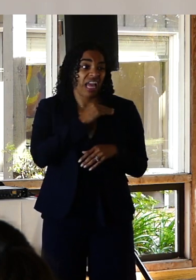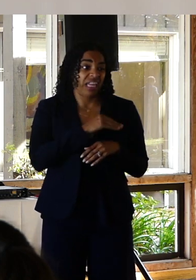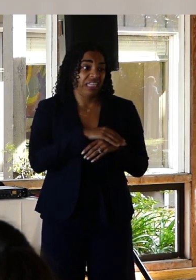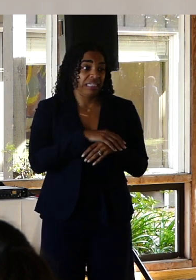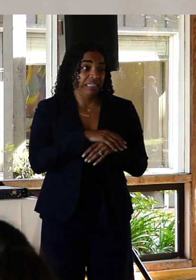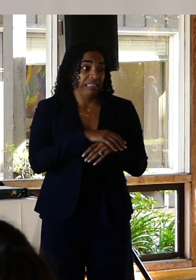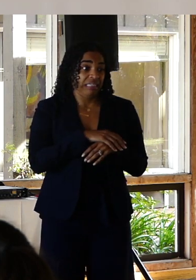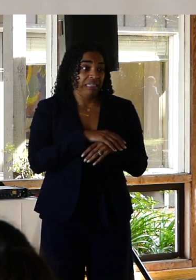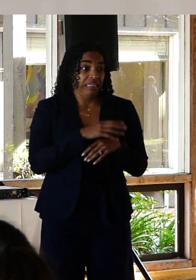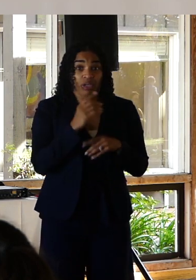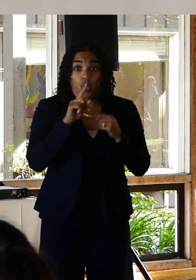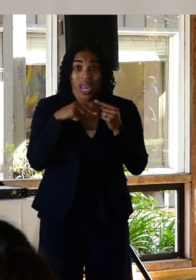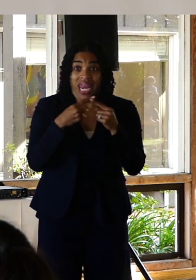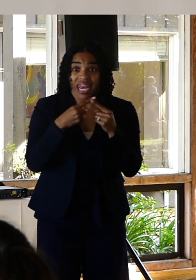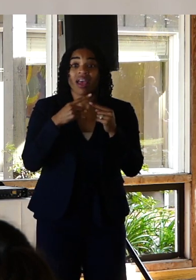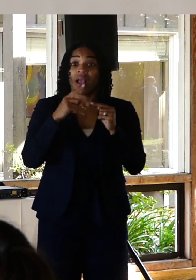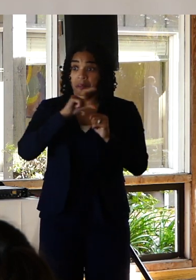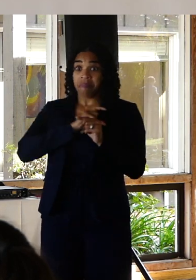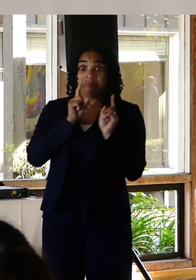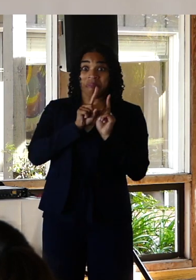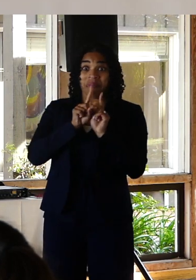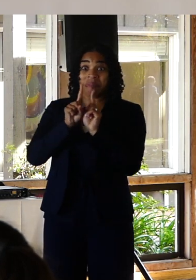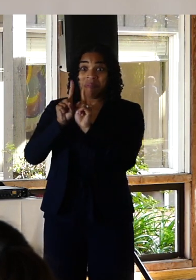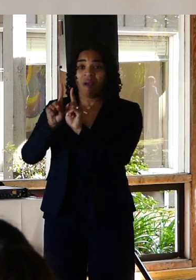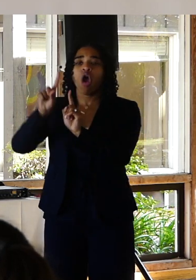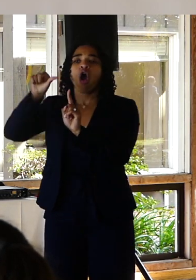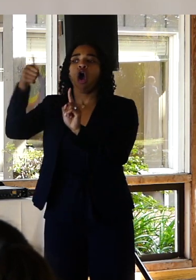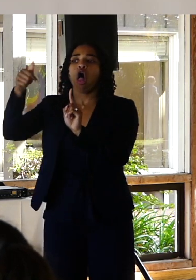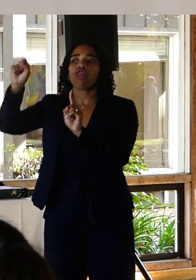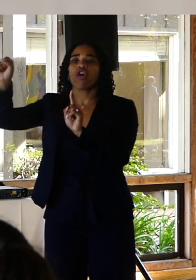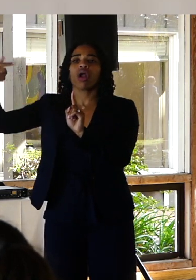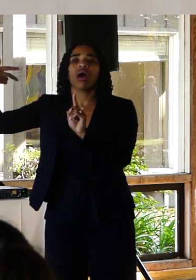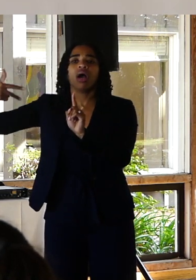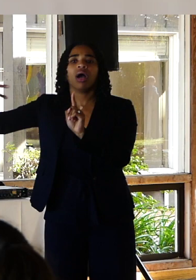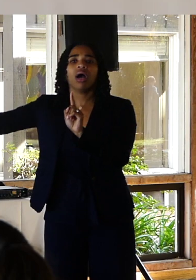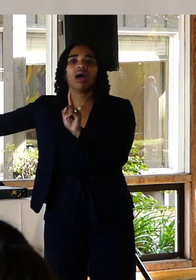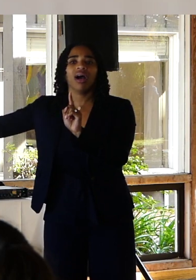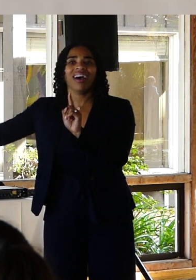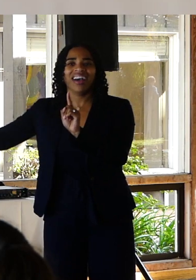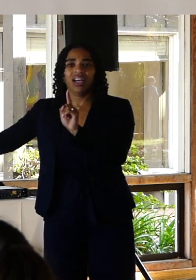I was not honest with them. I knew that they did not have the gray area